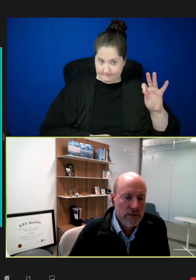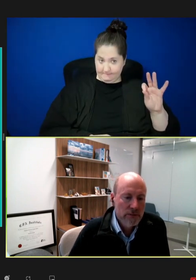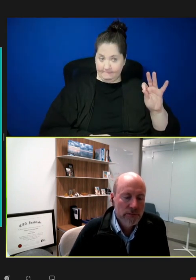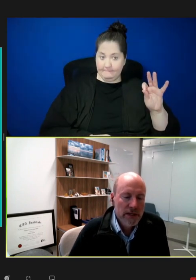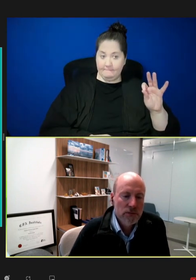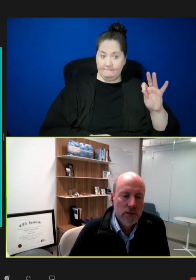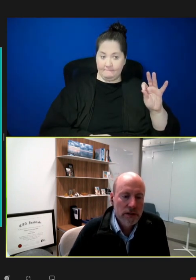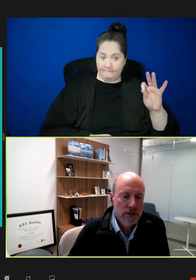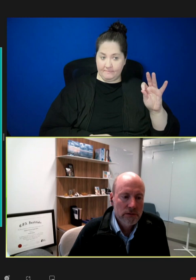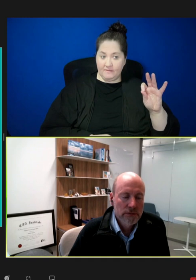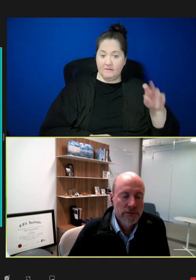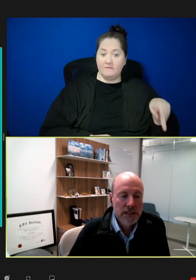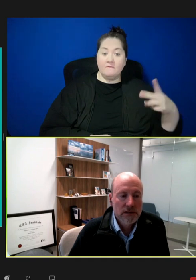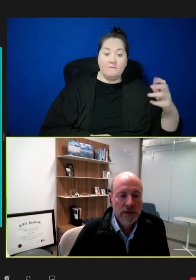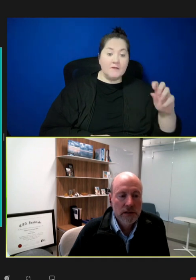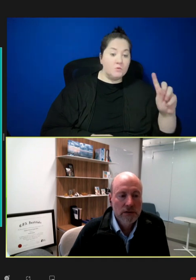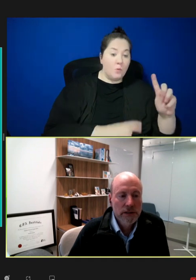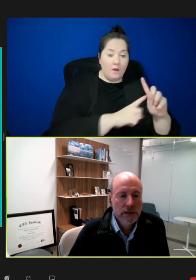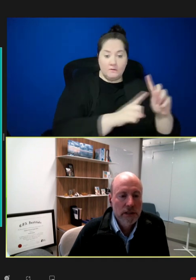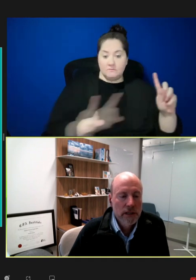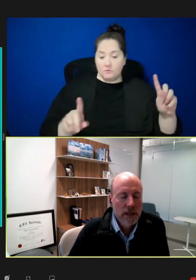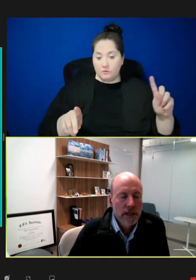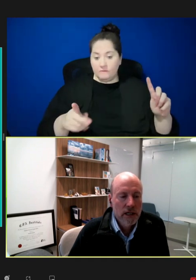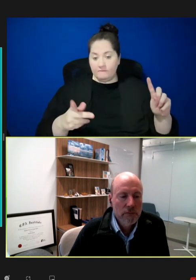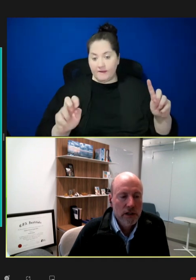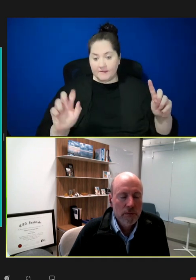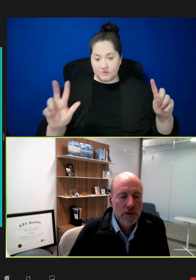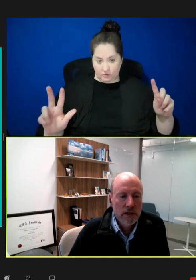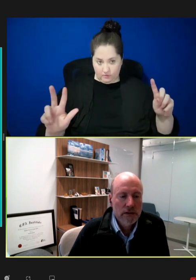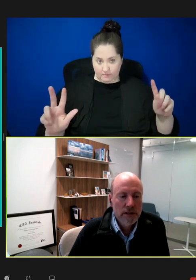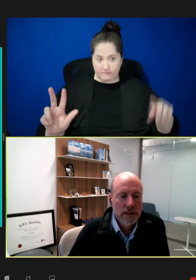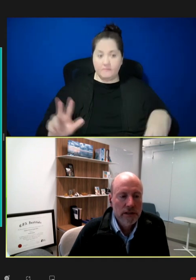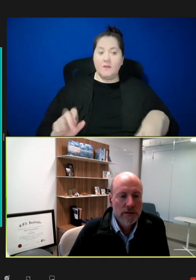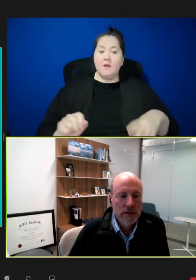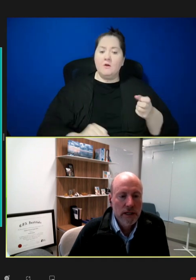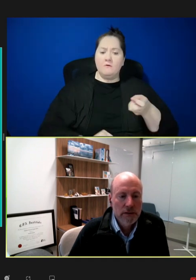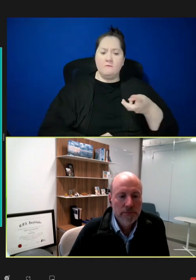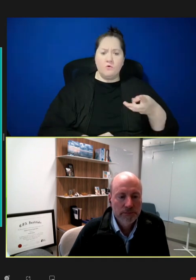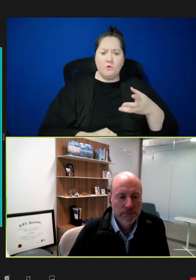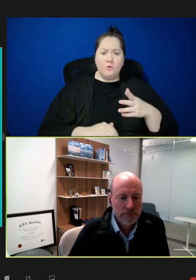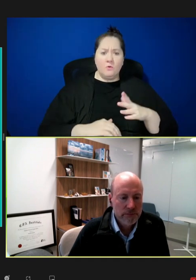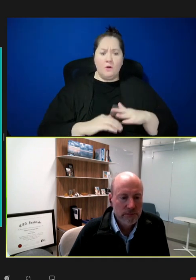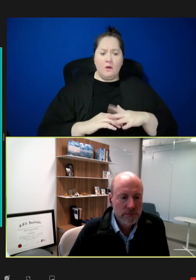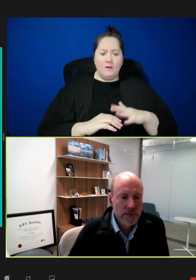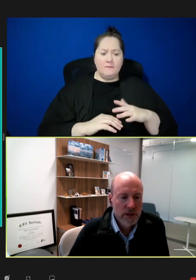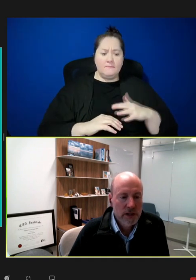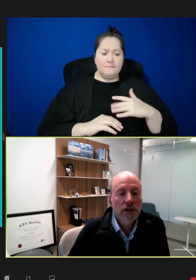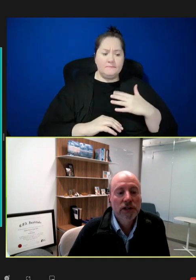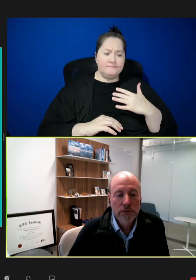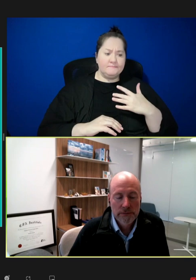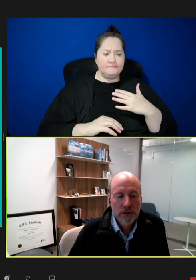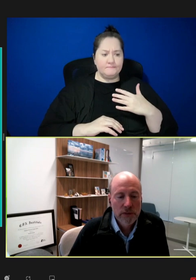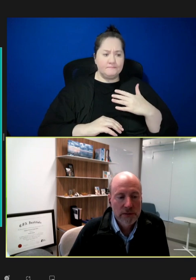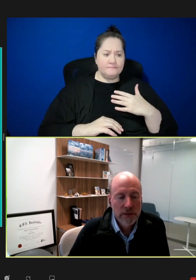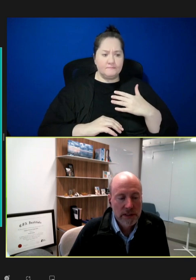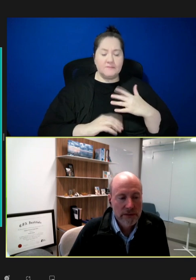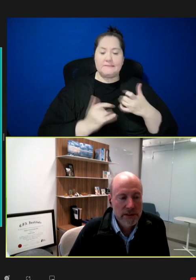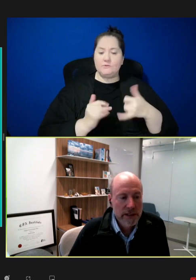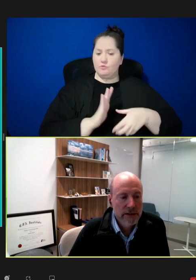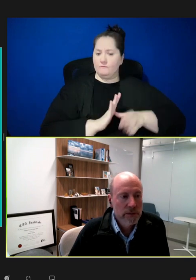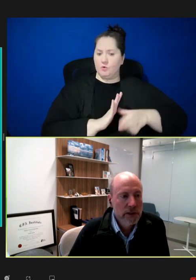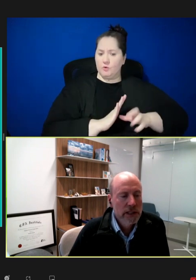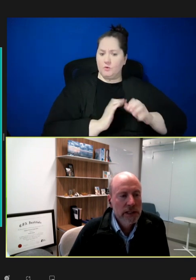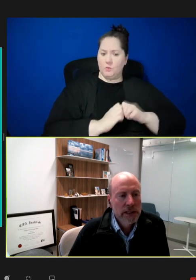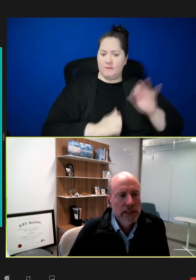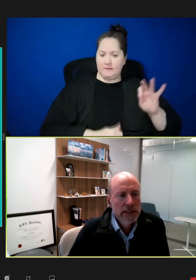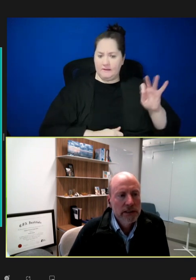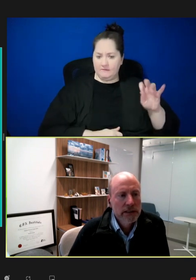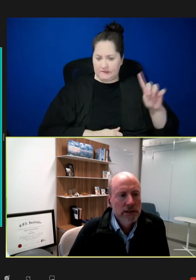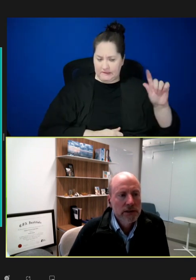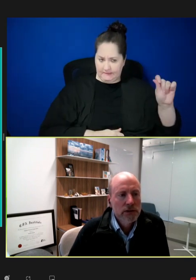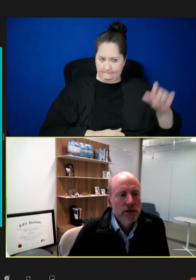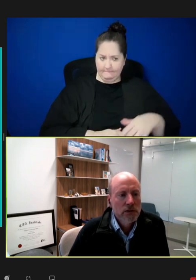from phase one through phase three, including a couple on the -- under review with the FDA.